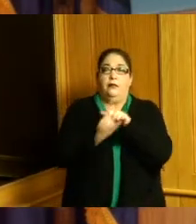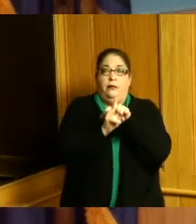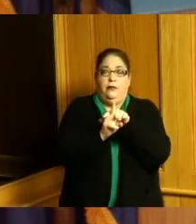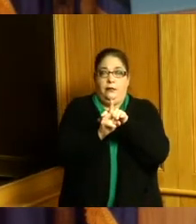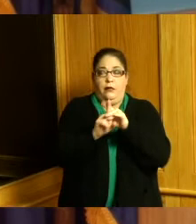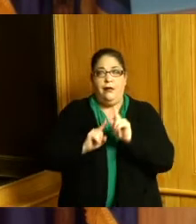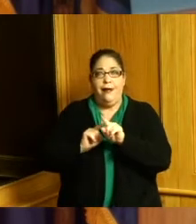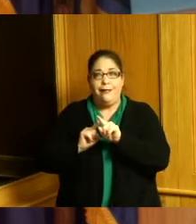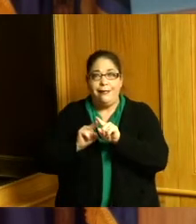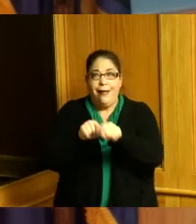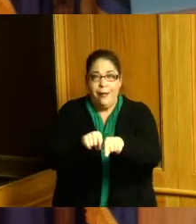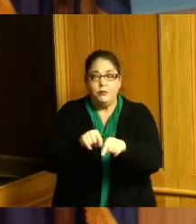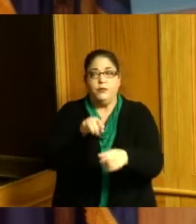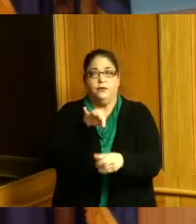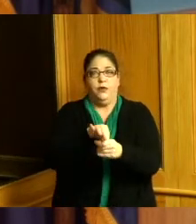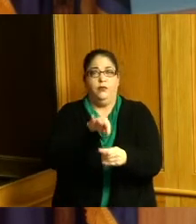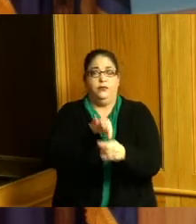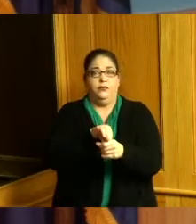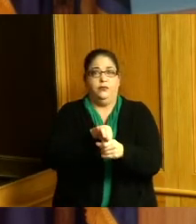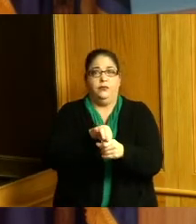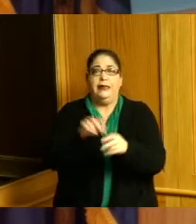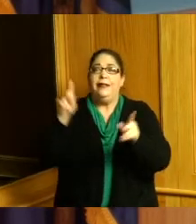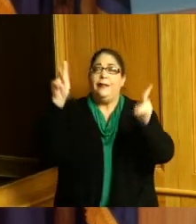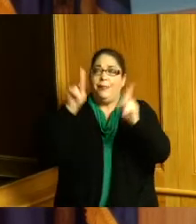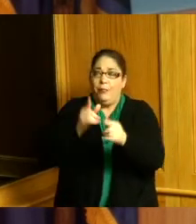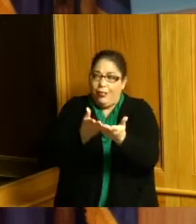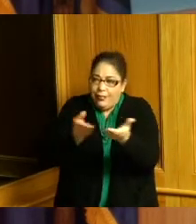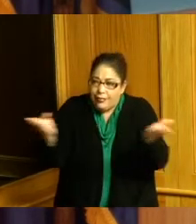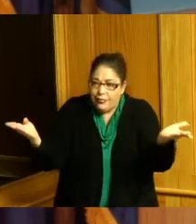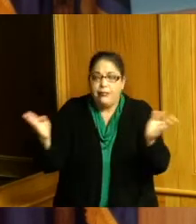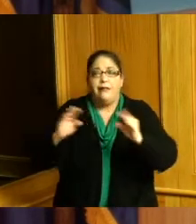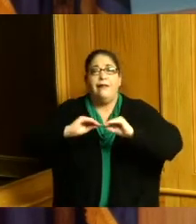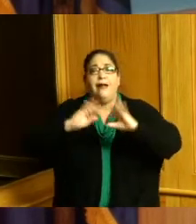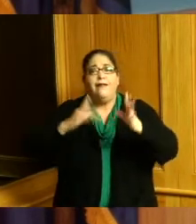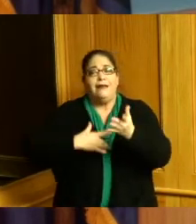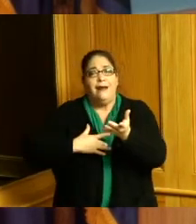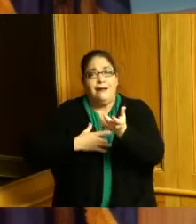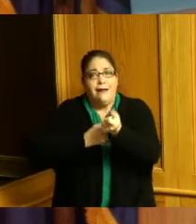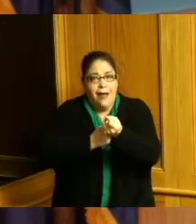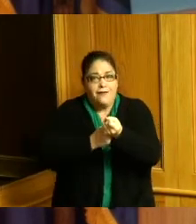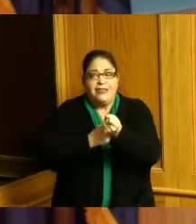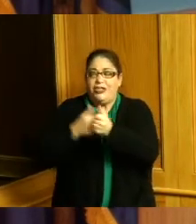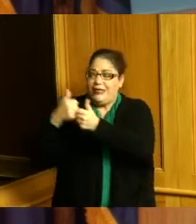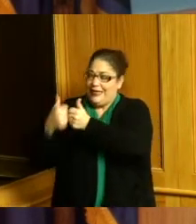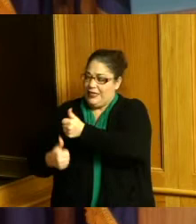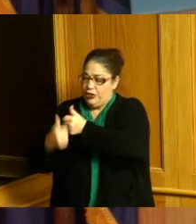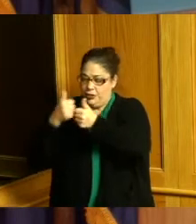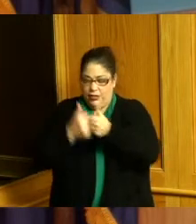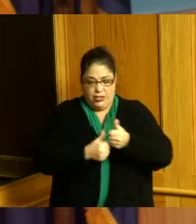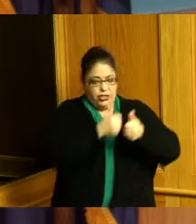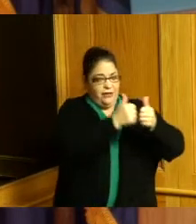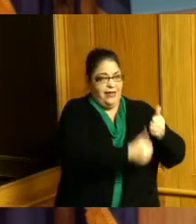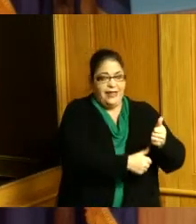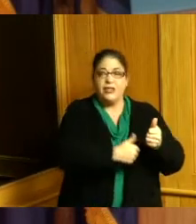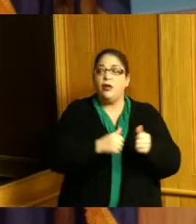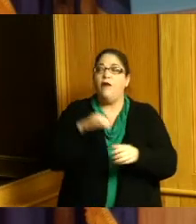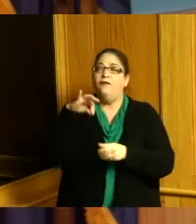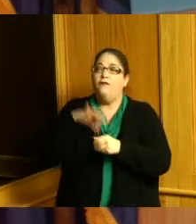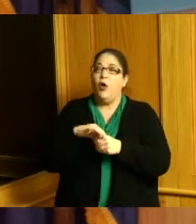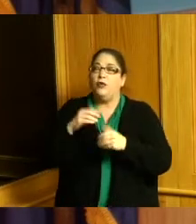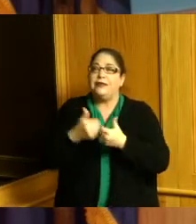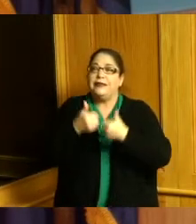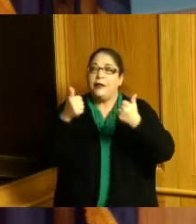for their confidence in me we are each elected individually and while once we